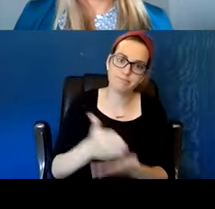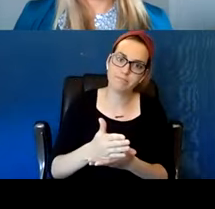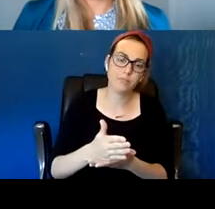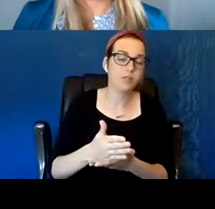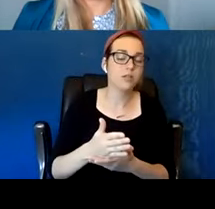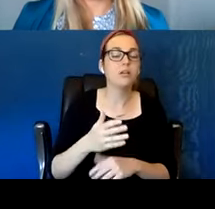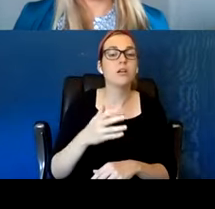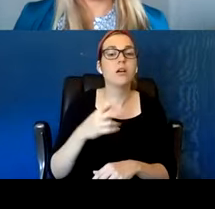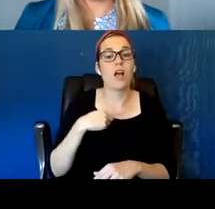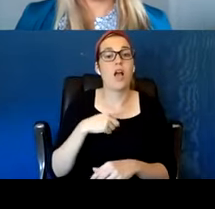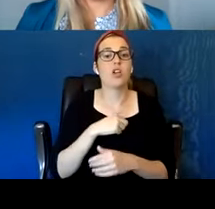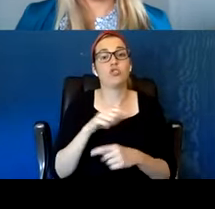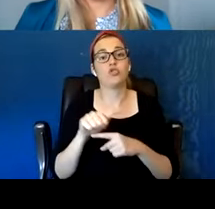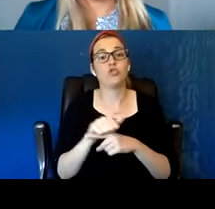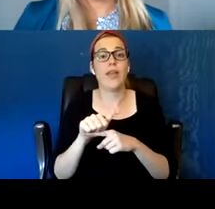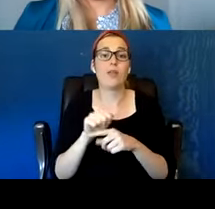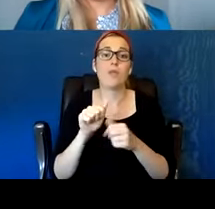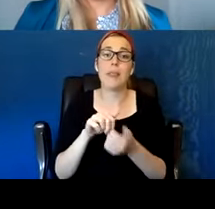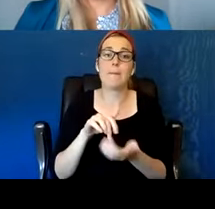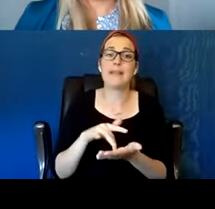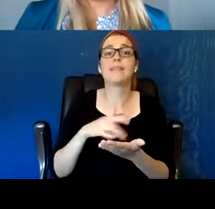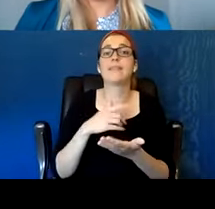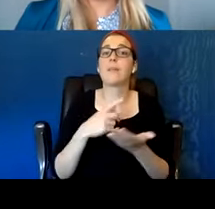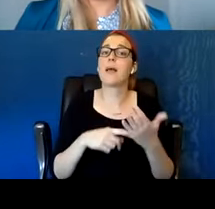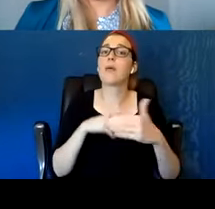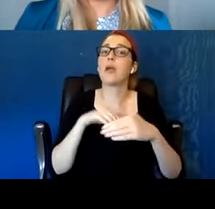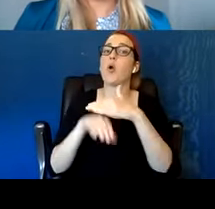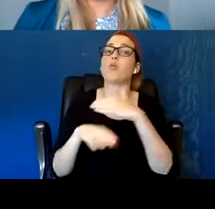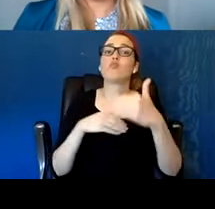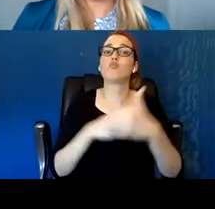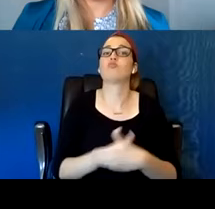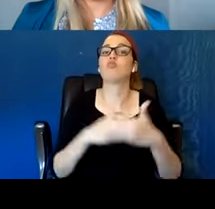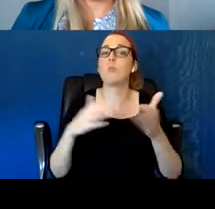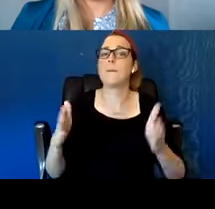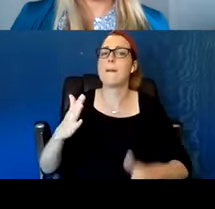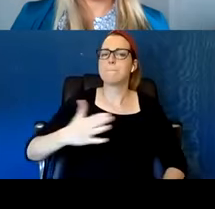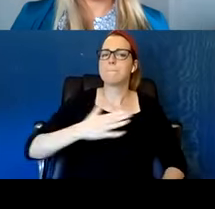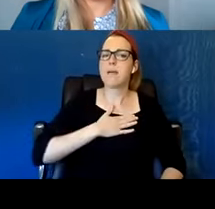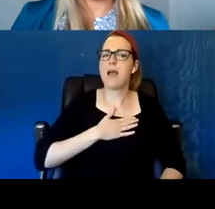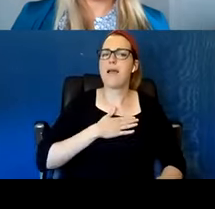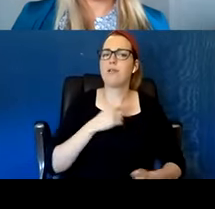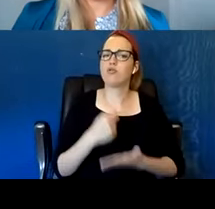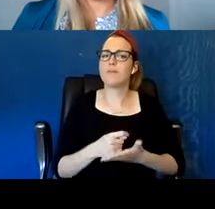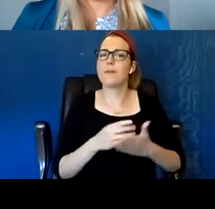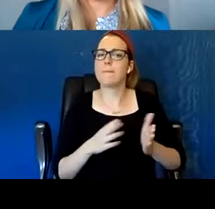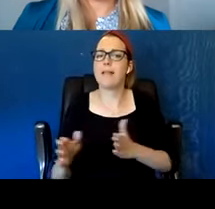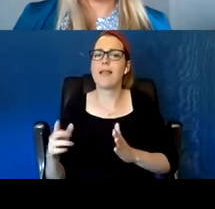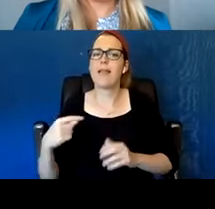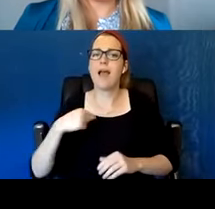Here I am, this is my treatment plan. These are the guidelines, all those kinds of things.